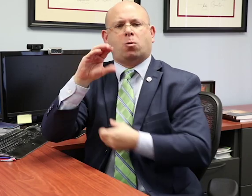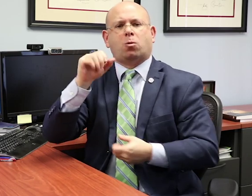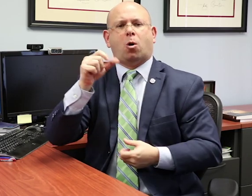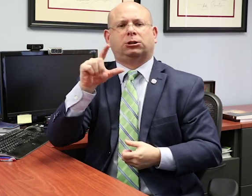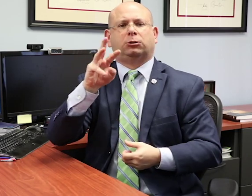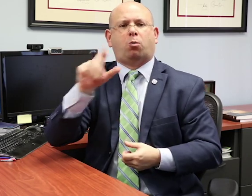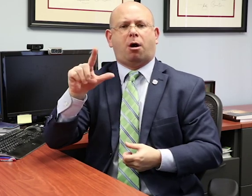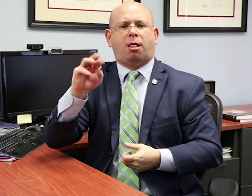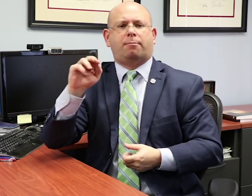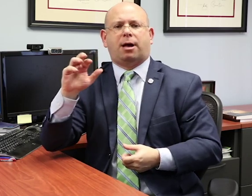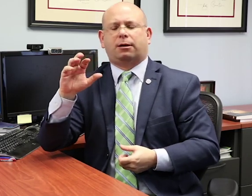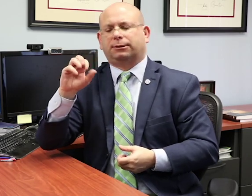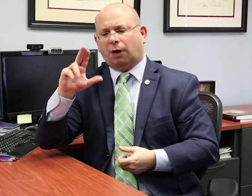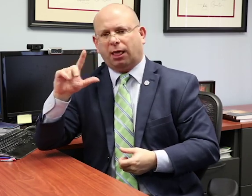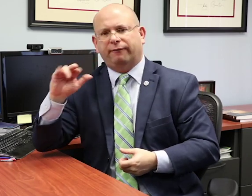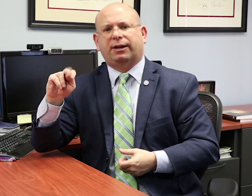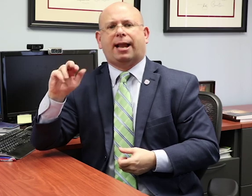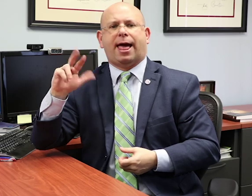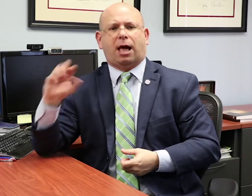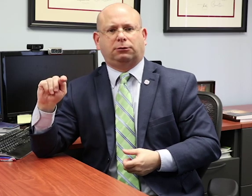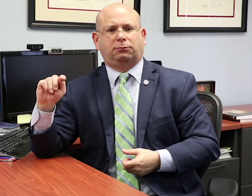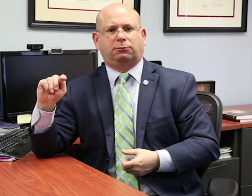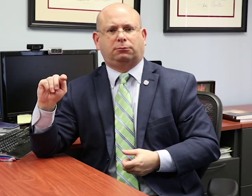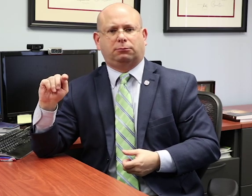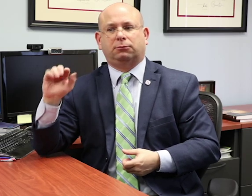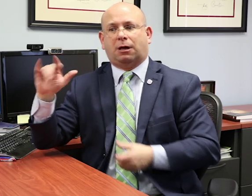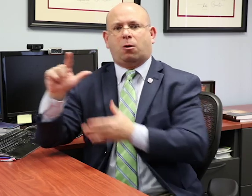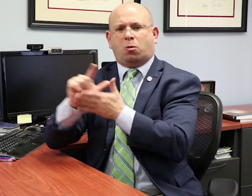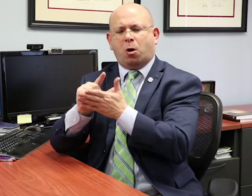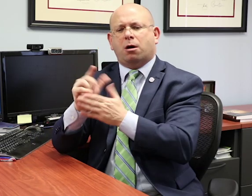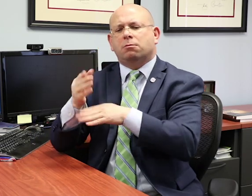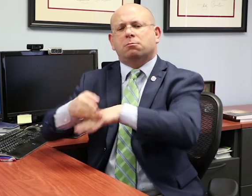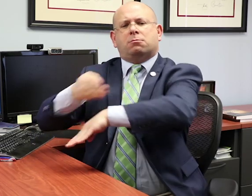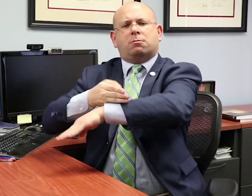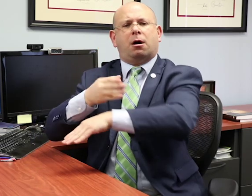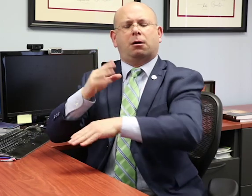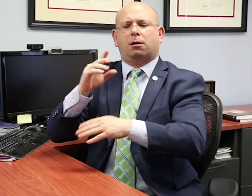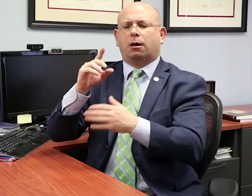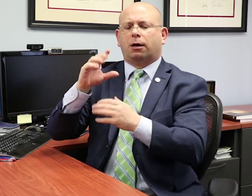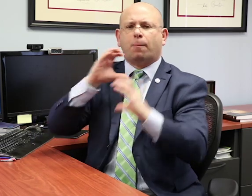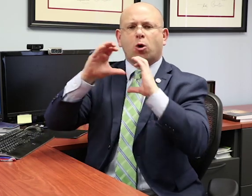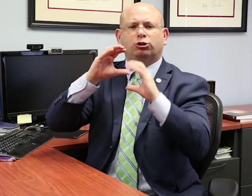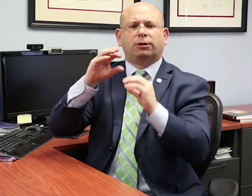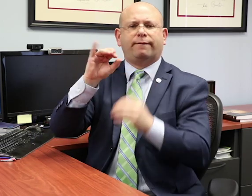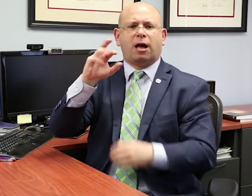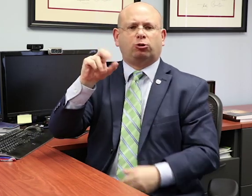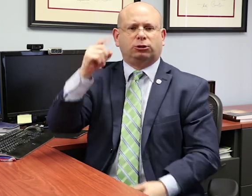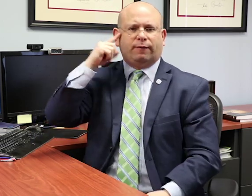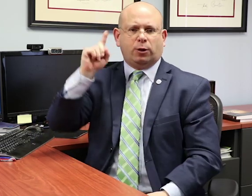the Alice Cogswell and Anne Sullivan Macy Act. This bill seeks to make some changes that will enhance the communication factors analysis to ensure